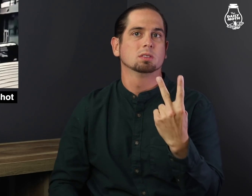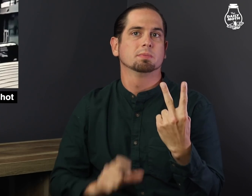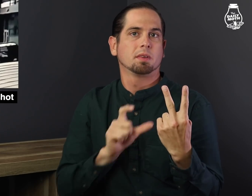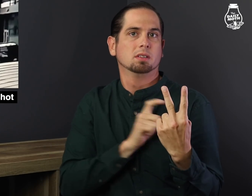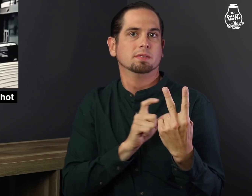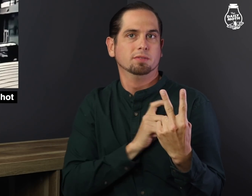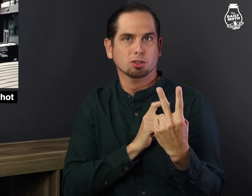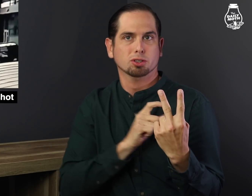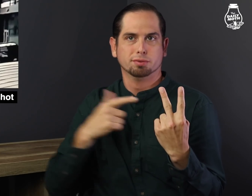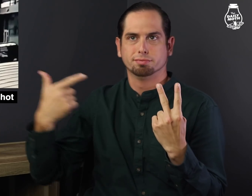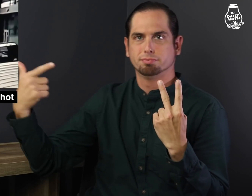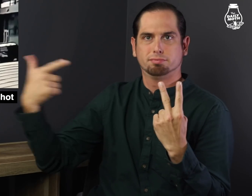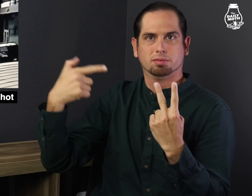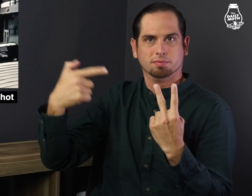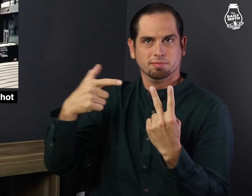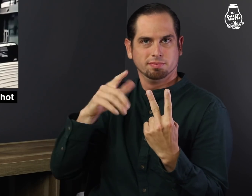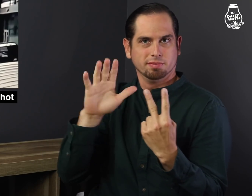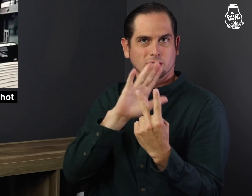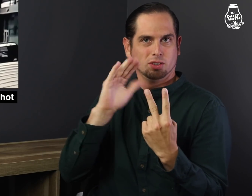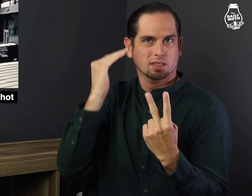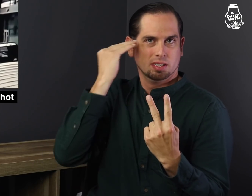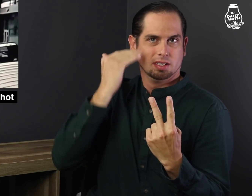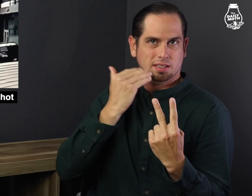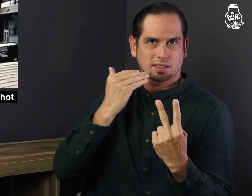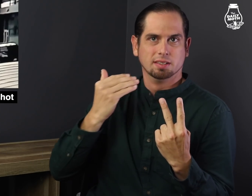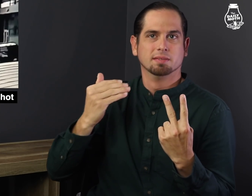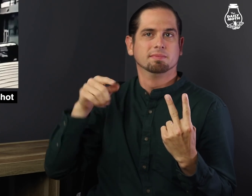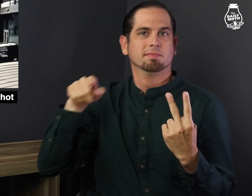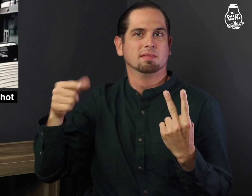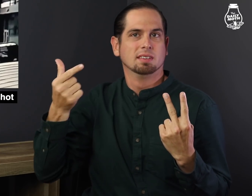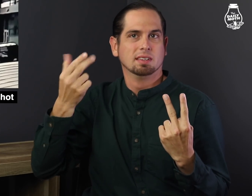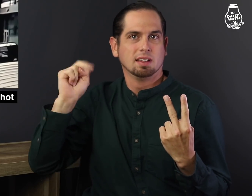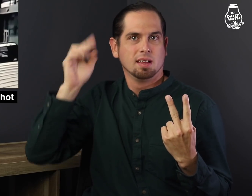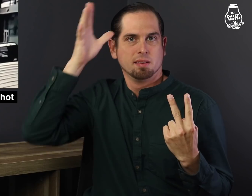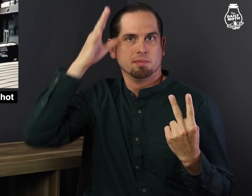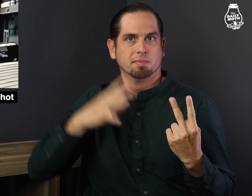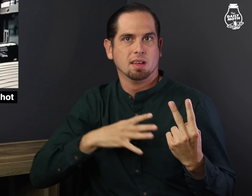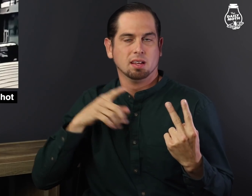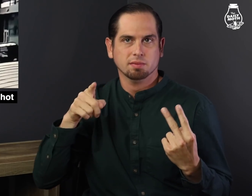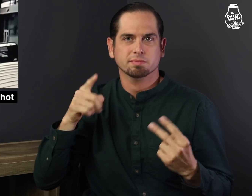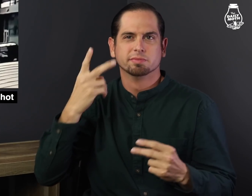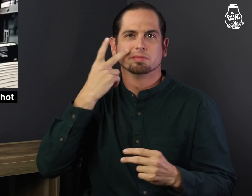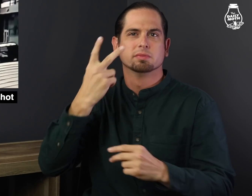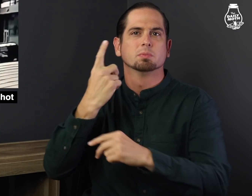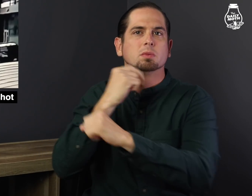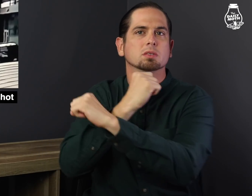two police officers were shot in the head by a gunman who was